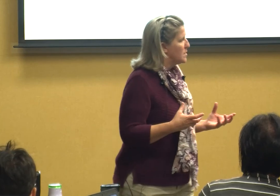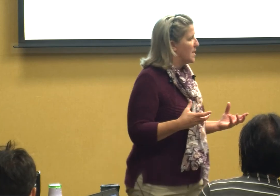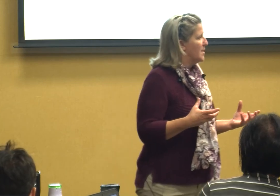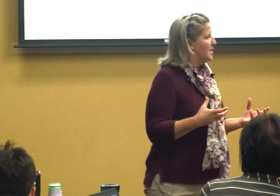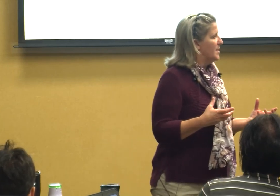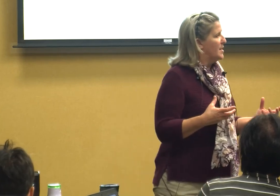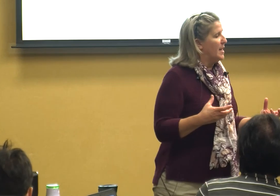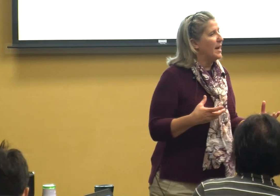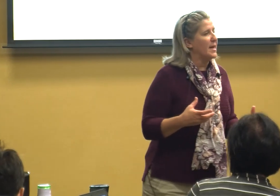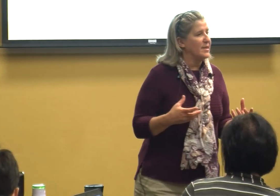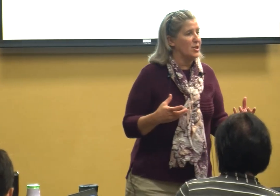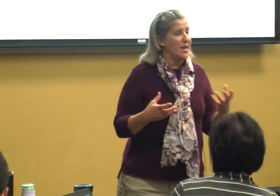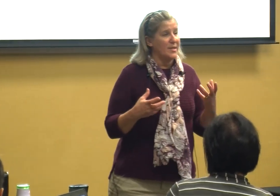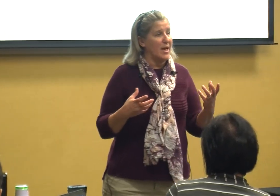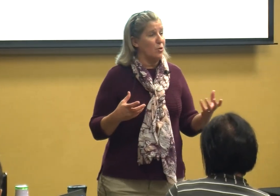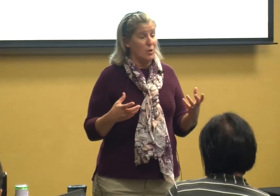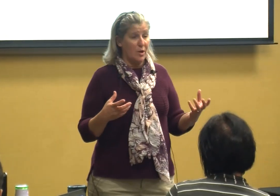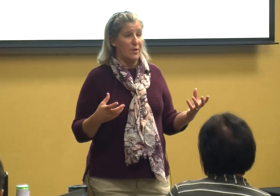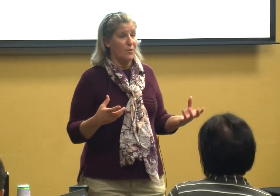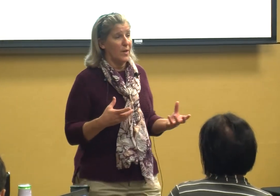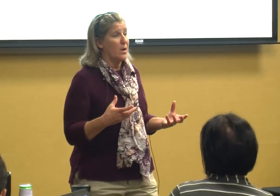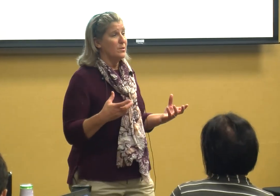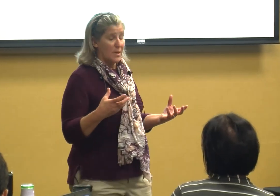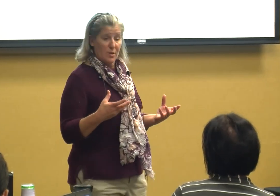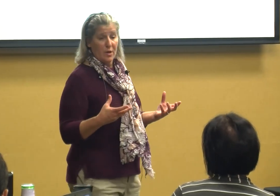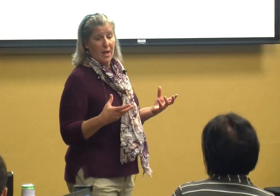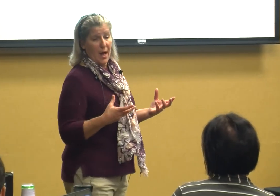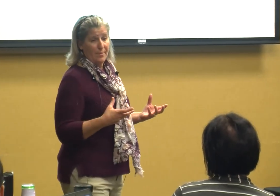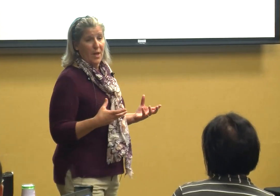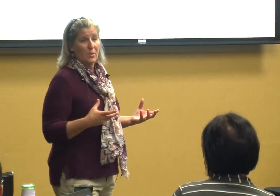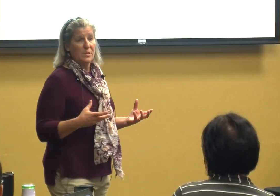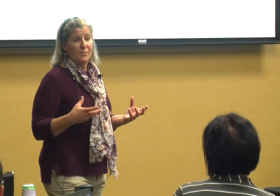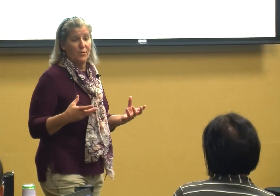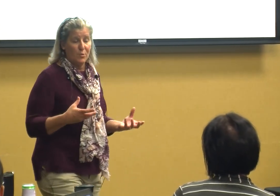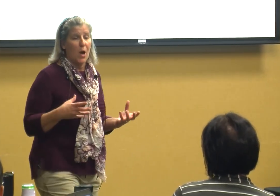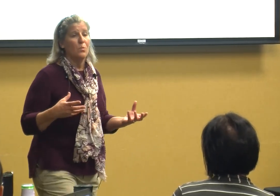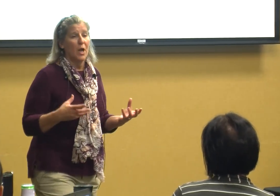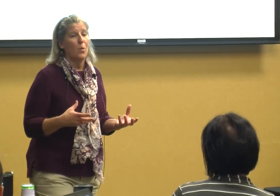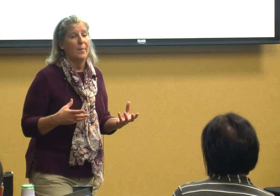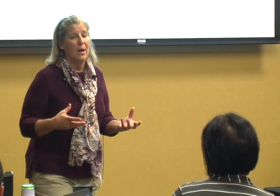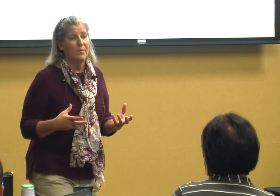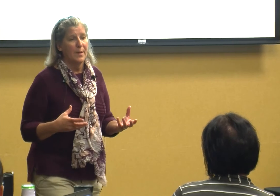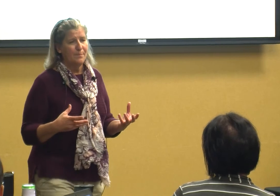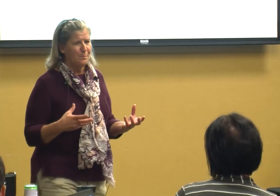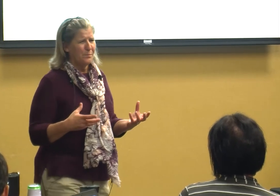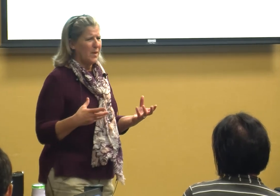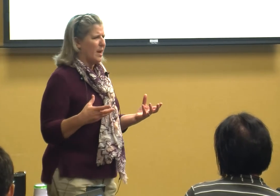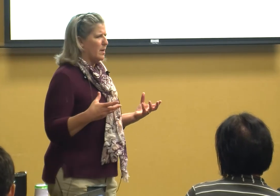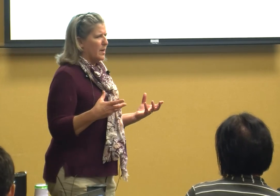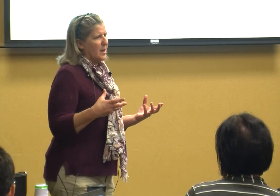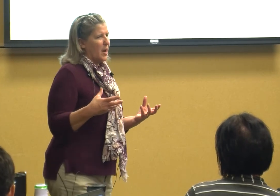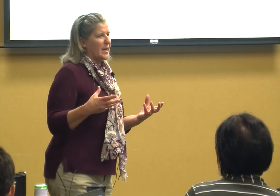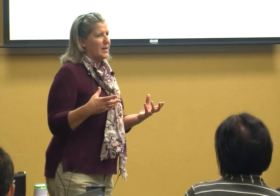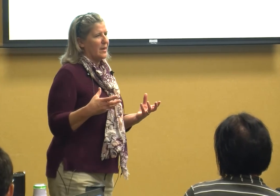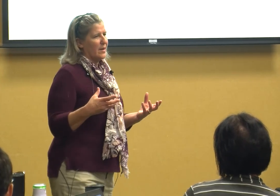and I suggest that you look for those and look up those if you don't know about them anybody does